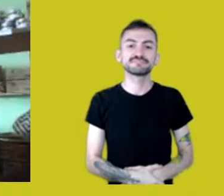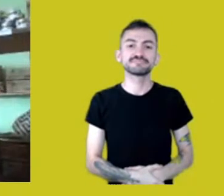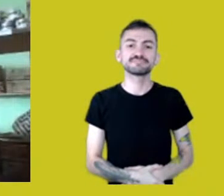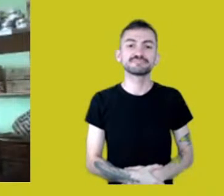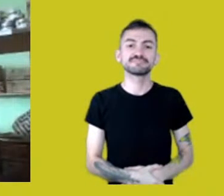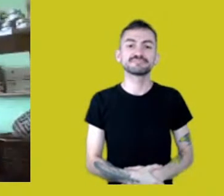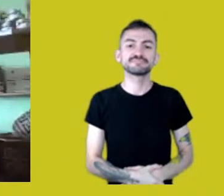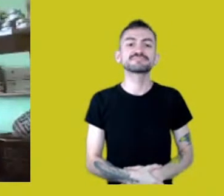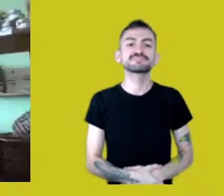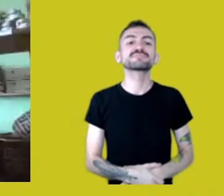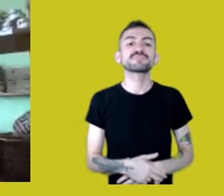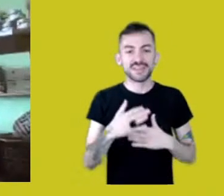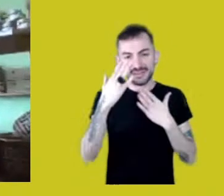Thank you, Márcia.